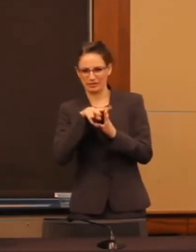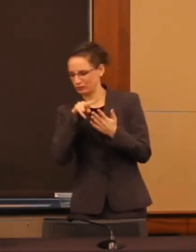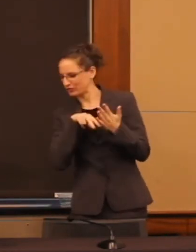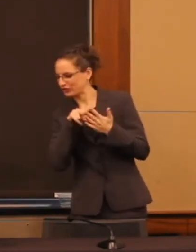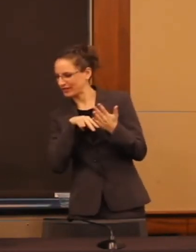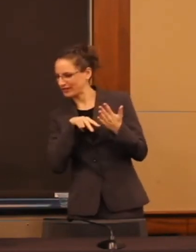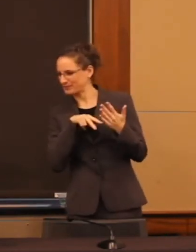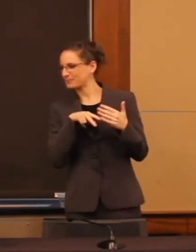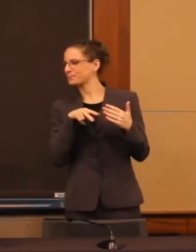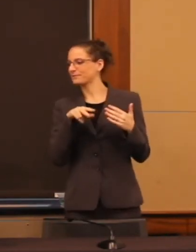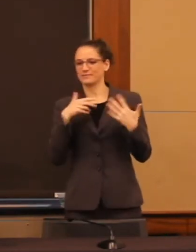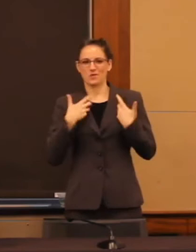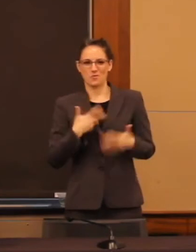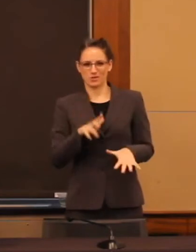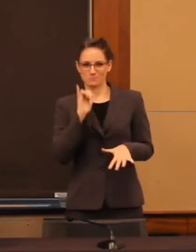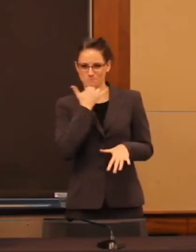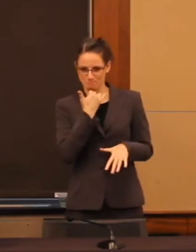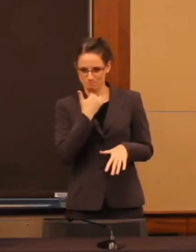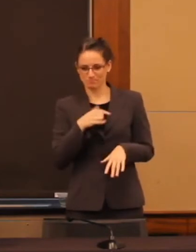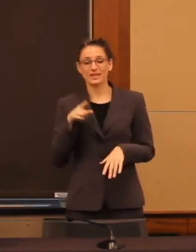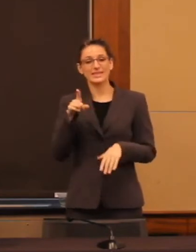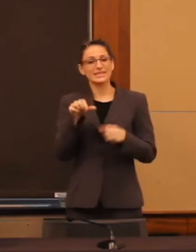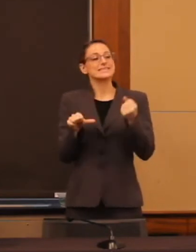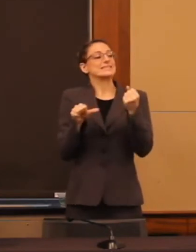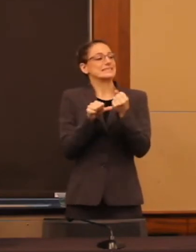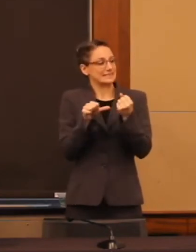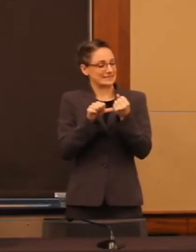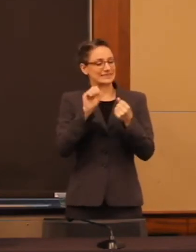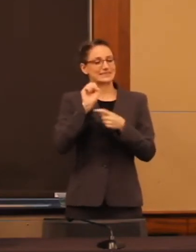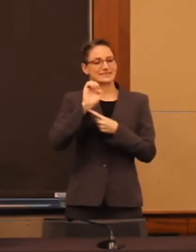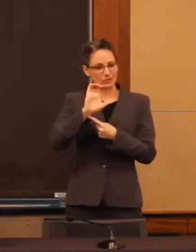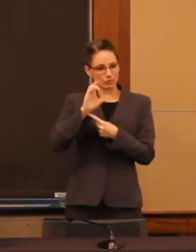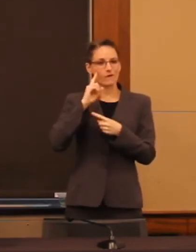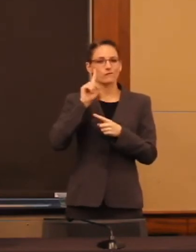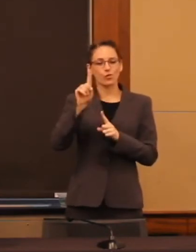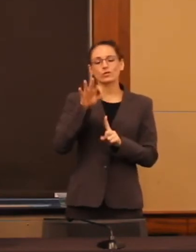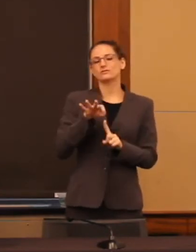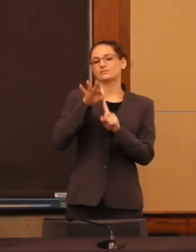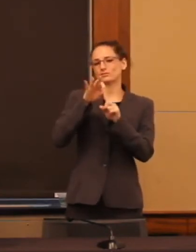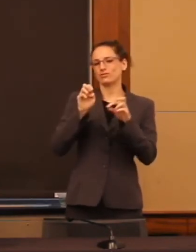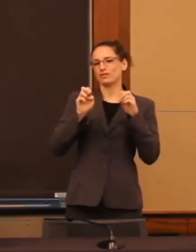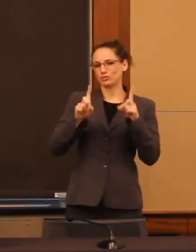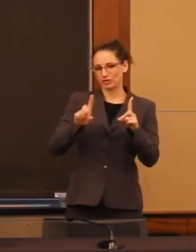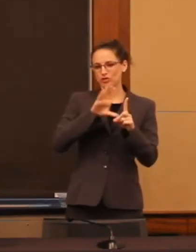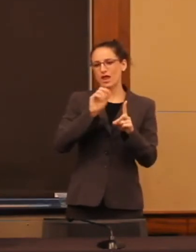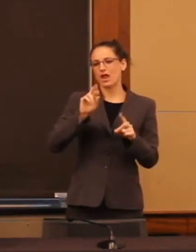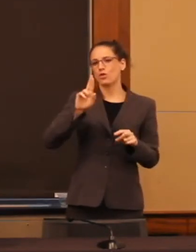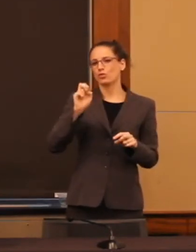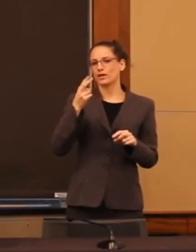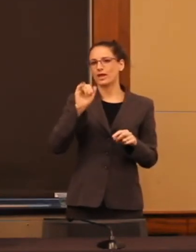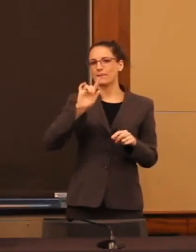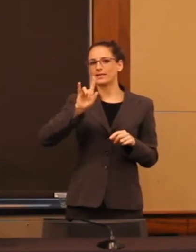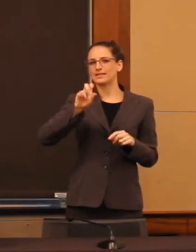Johnny Collett is Assistant Secretary for Special Education and rehabilitation services